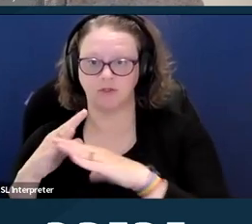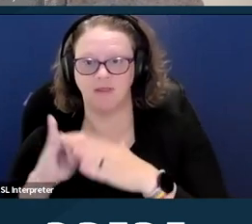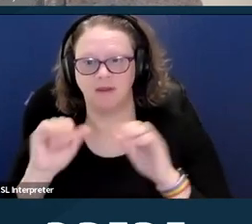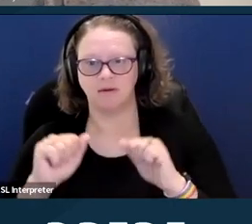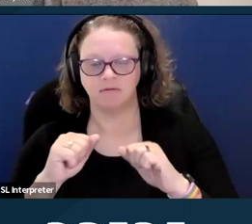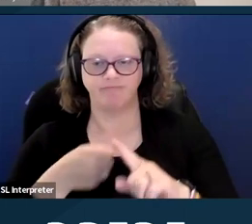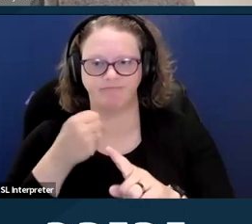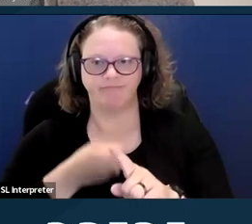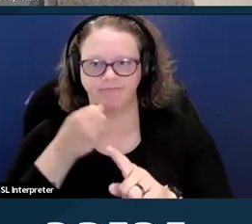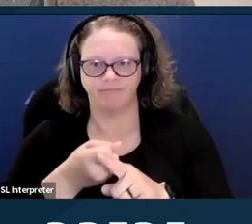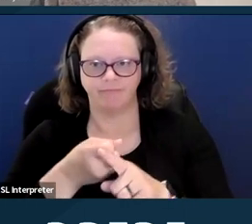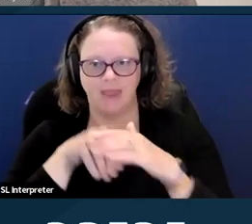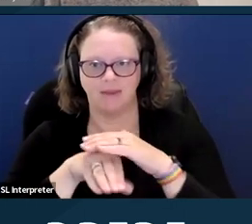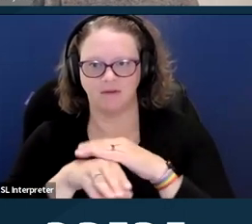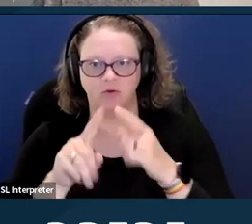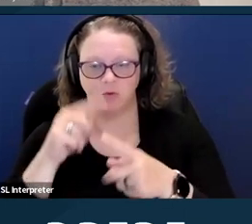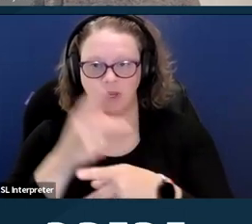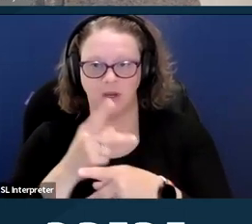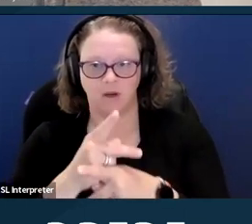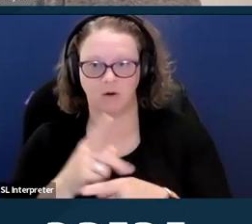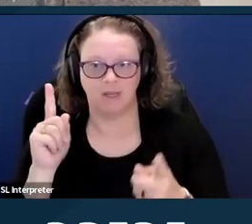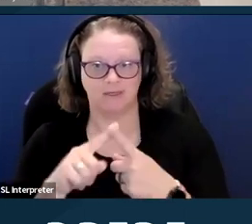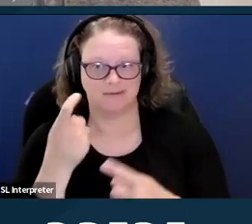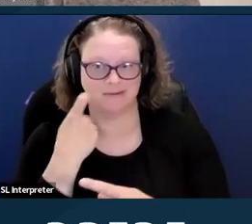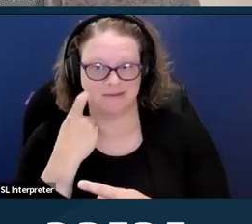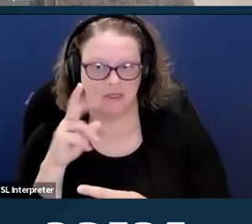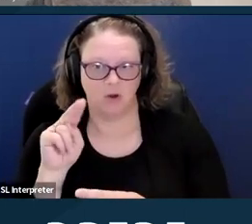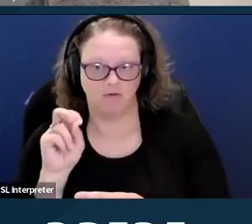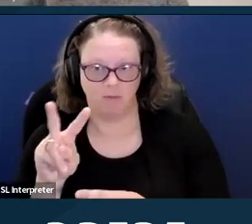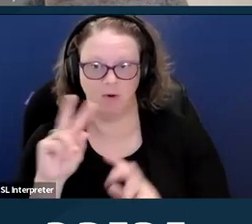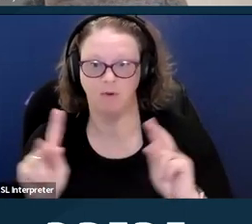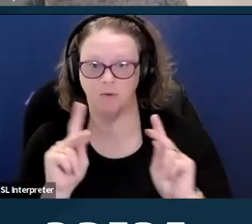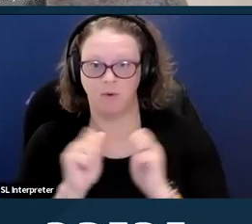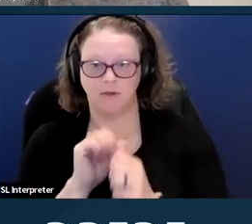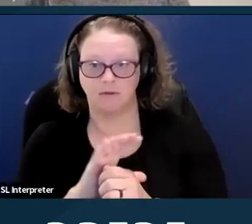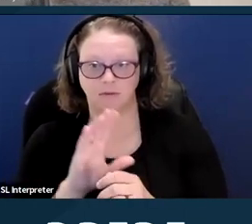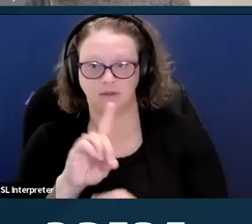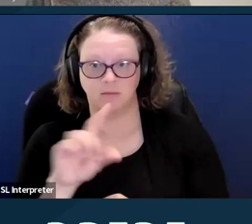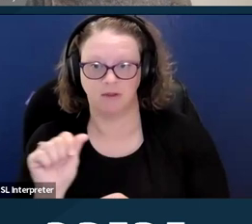So until November, people with disabilities were generally not included as a disparity group